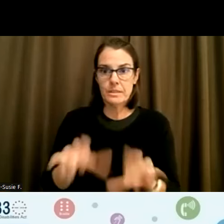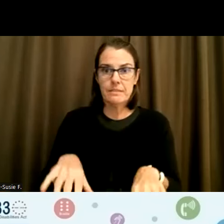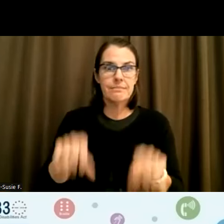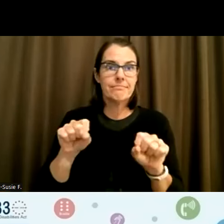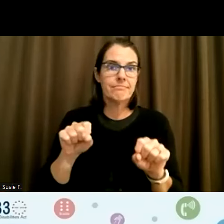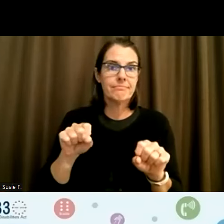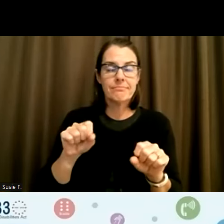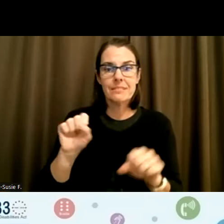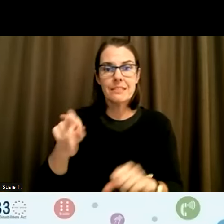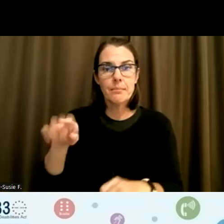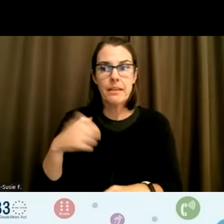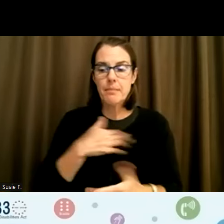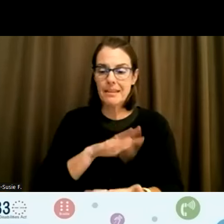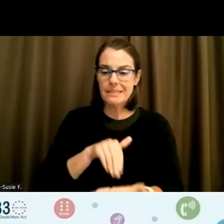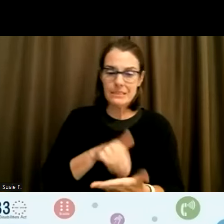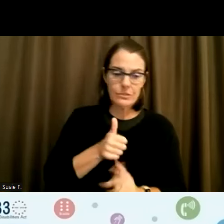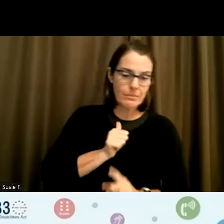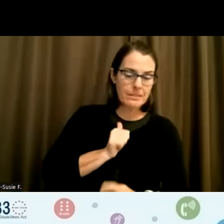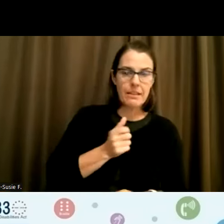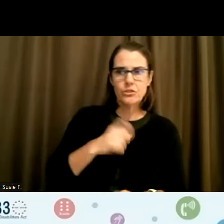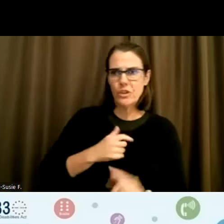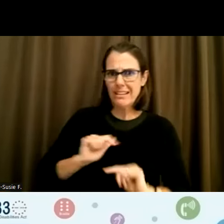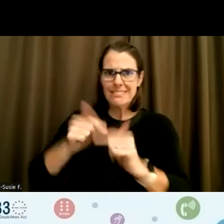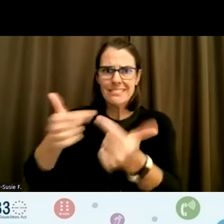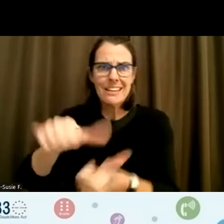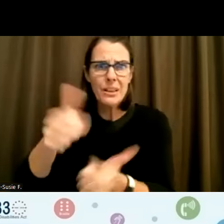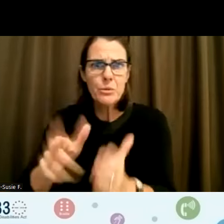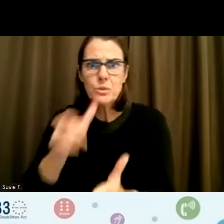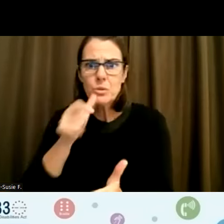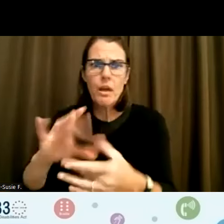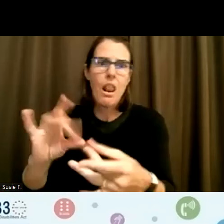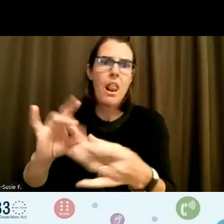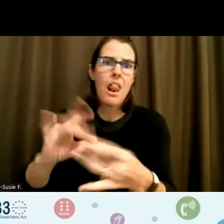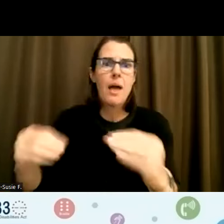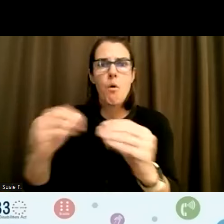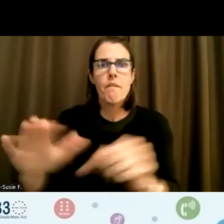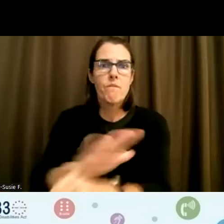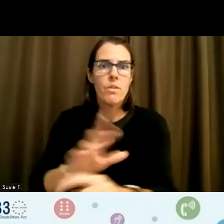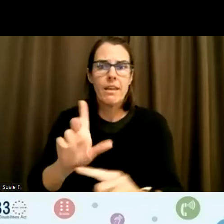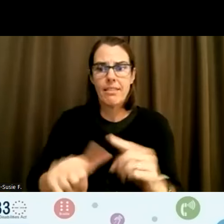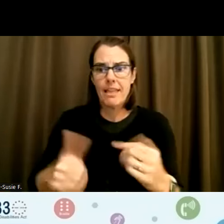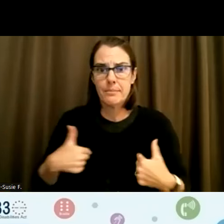than giving the space back to someone else who can talk to it maybe more fully than I can?